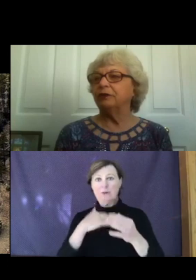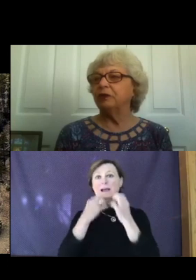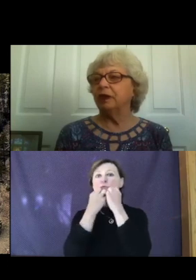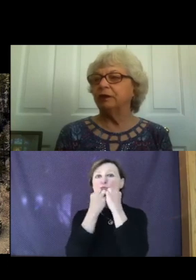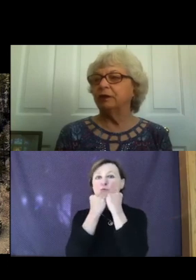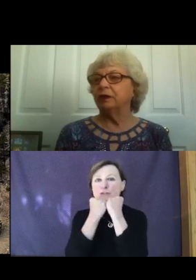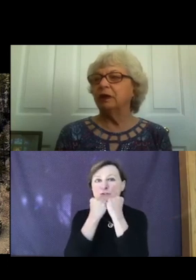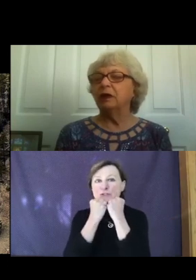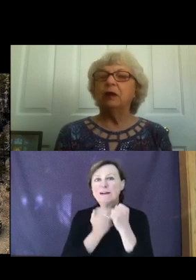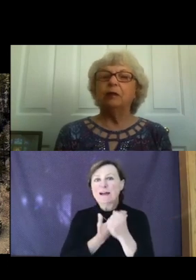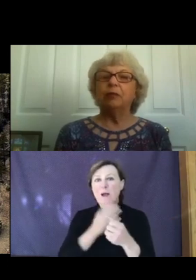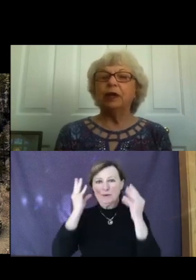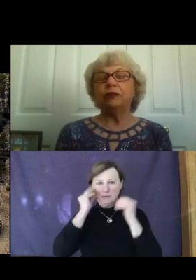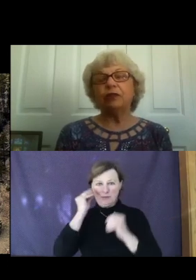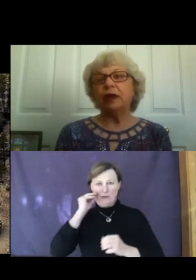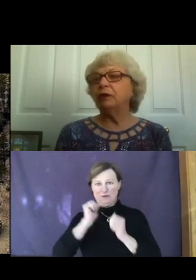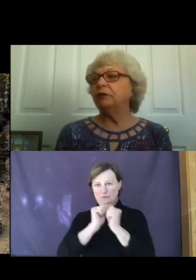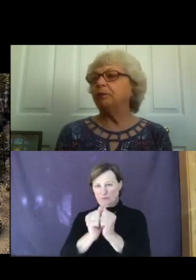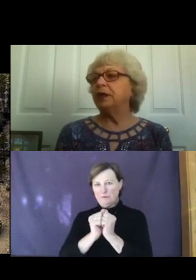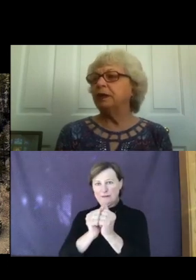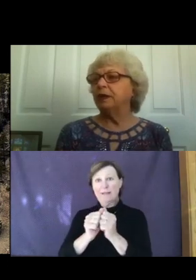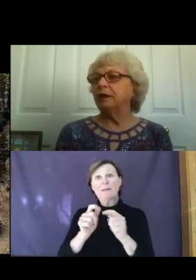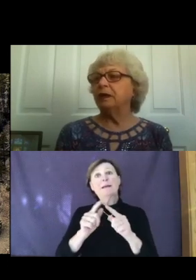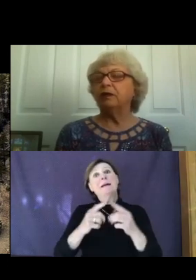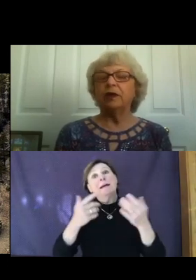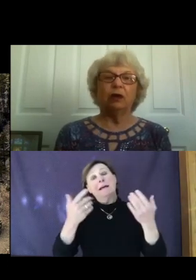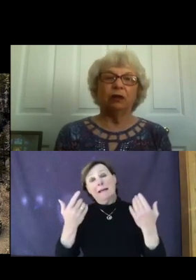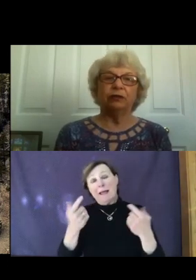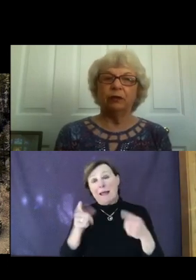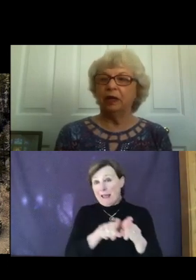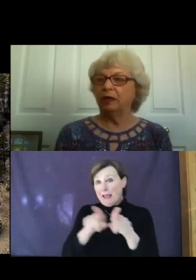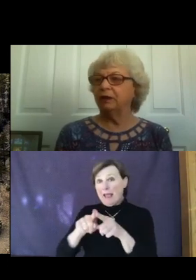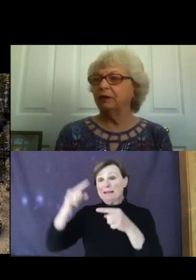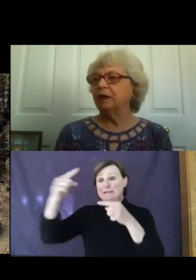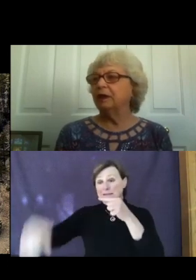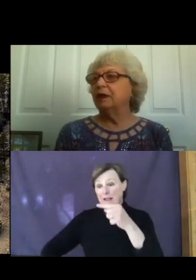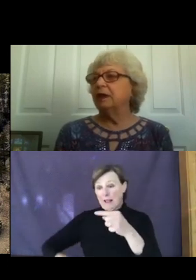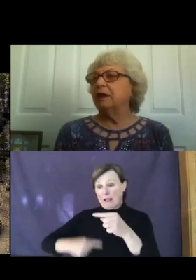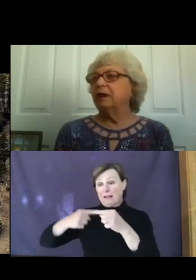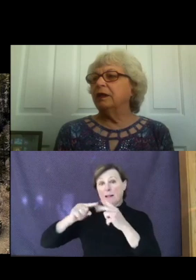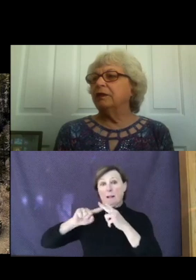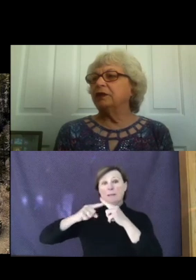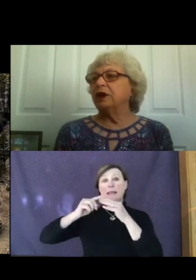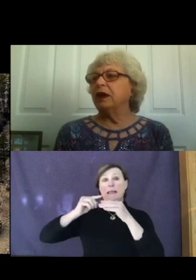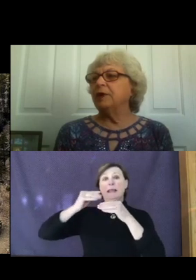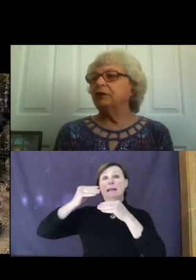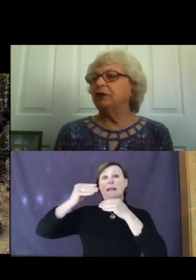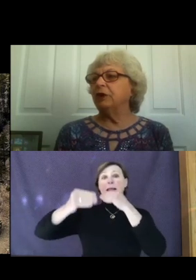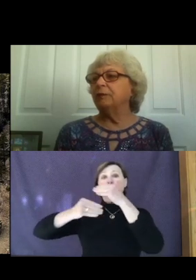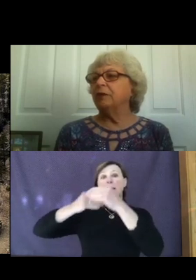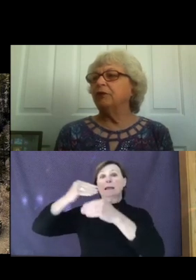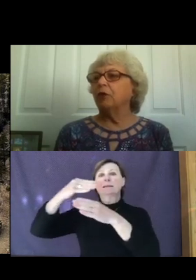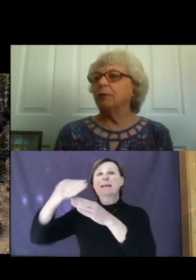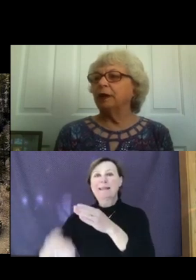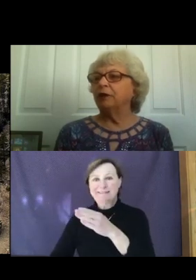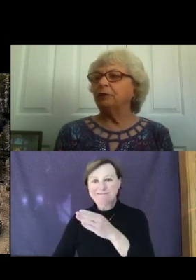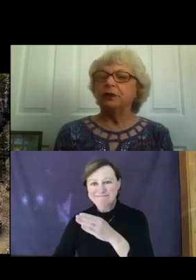together. But as cycles begin, they also end. The time has come for my husband